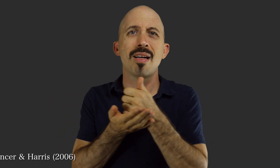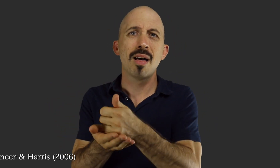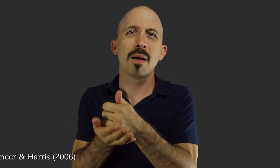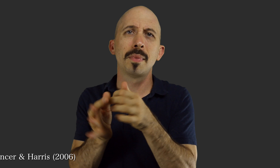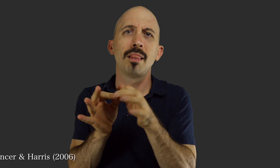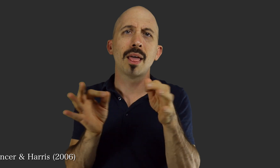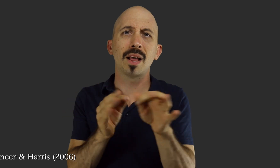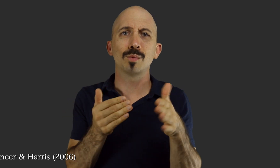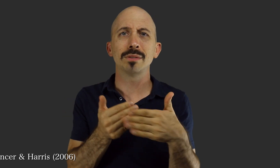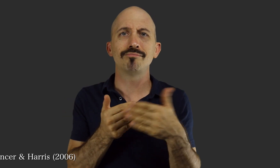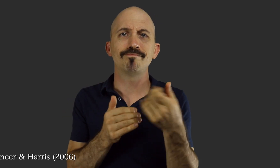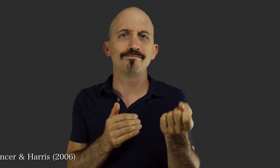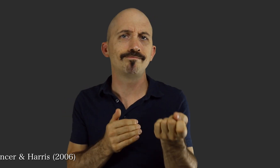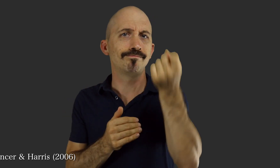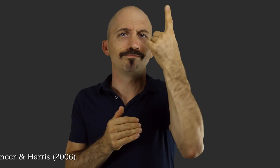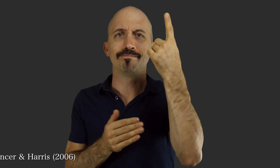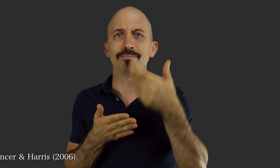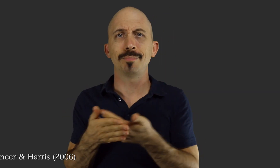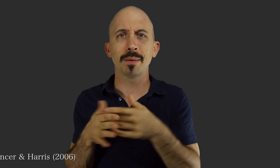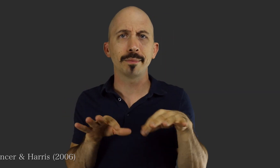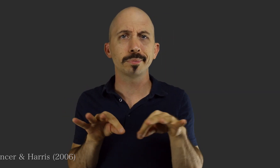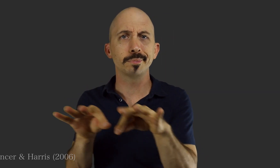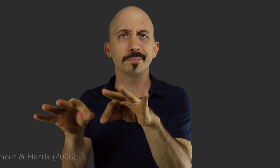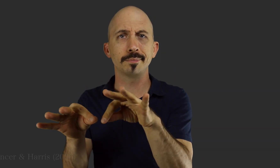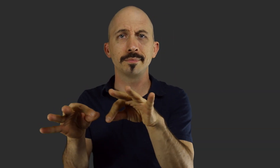This helps the language become easier to understand for the baby to pick up.